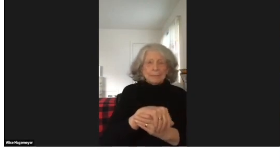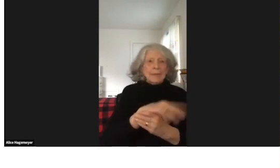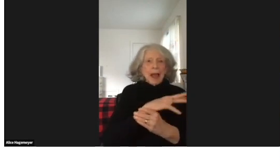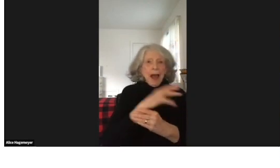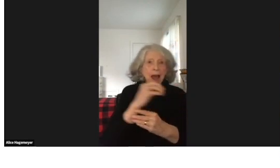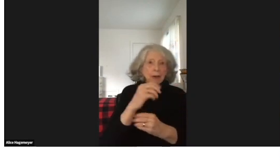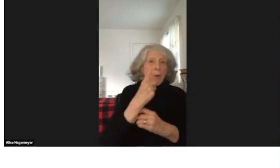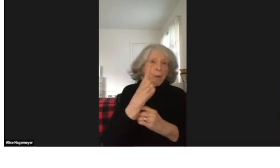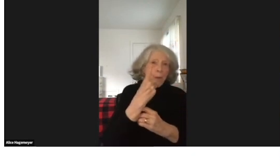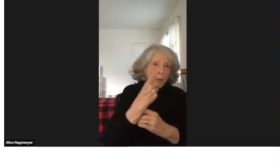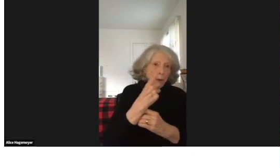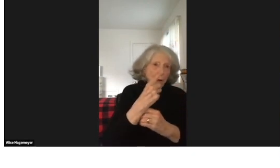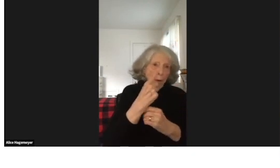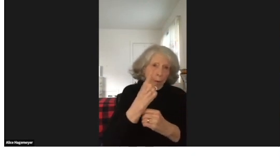I was an oralist victim.